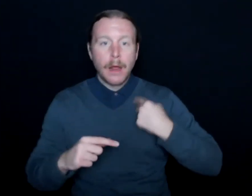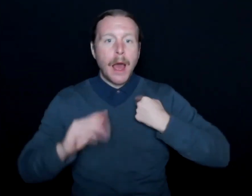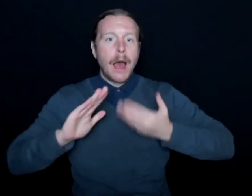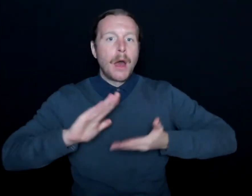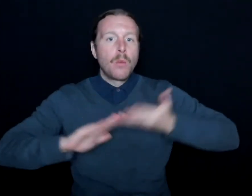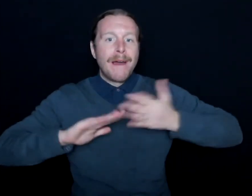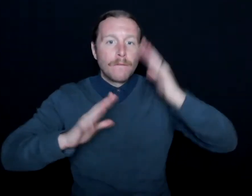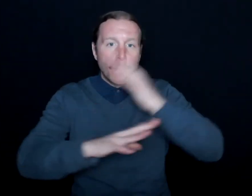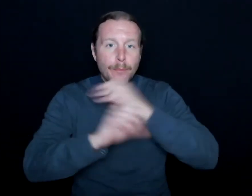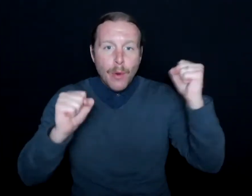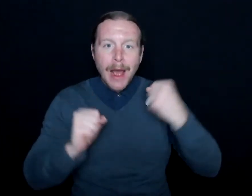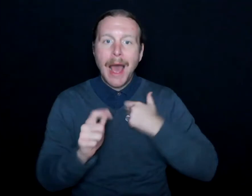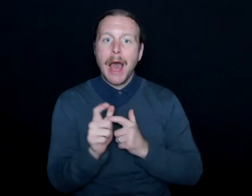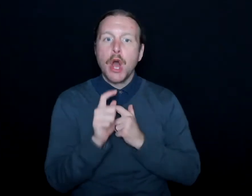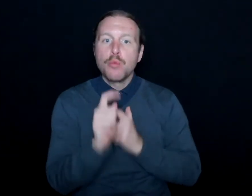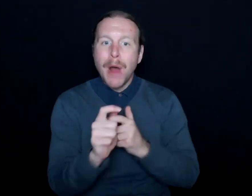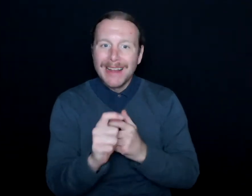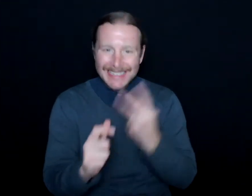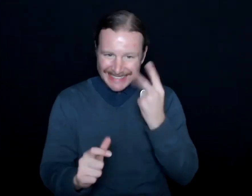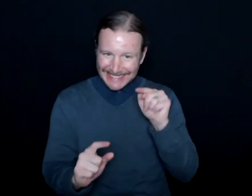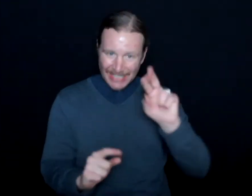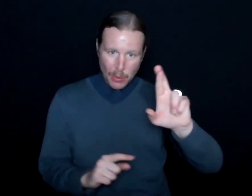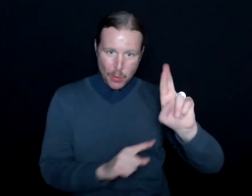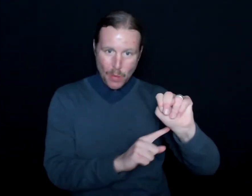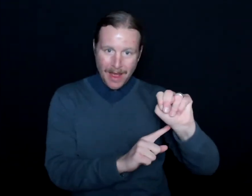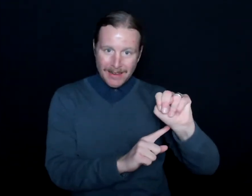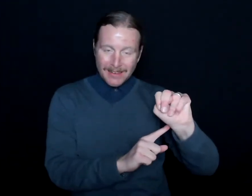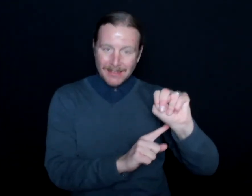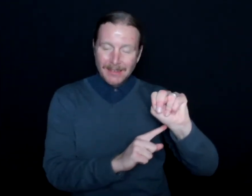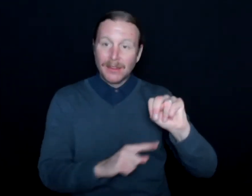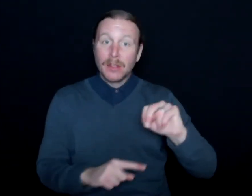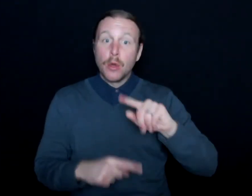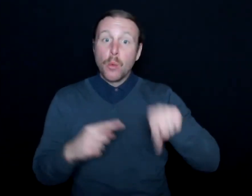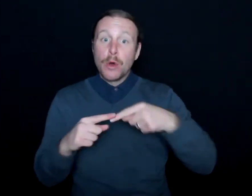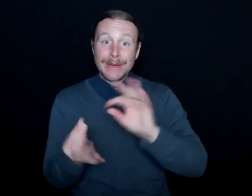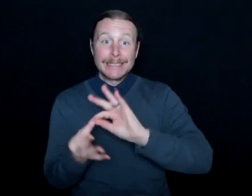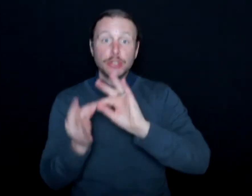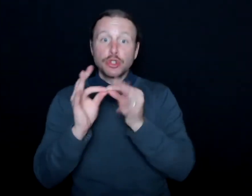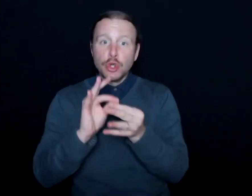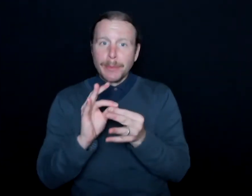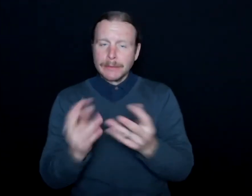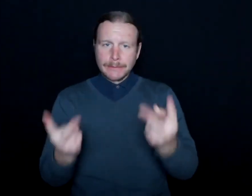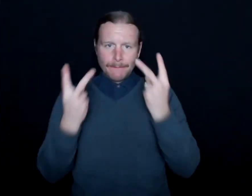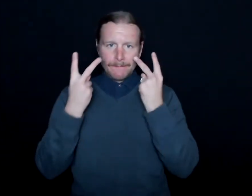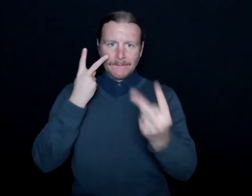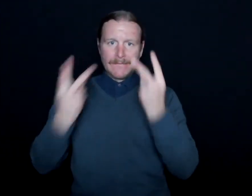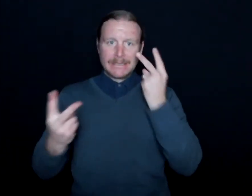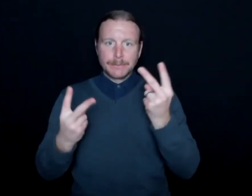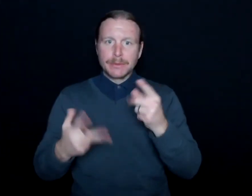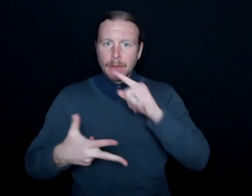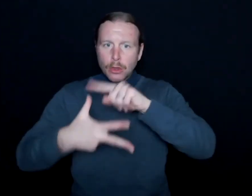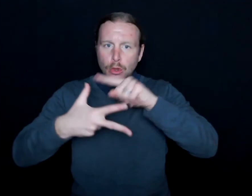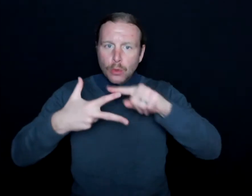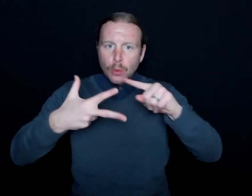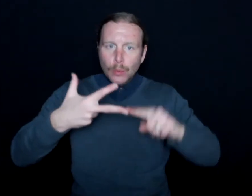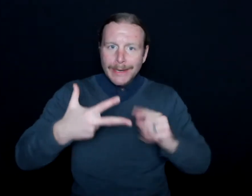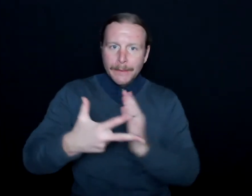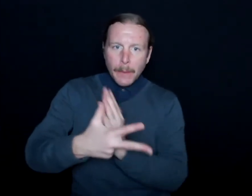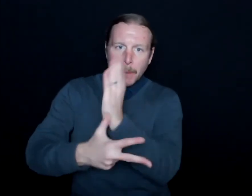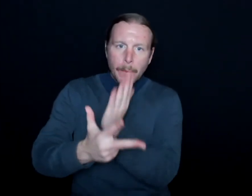I ran around the block-- when you interpret that, you interpret those into three different interpretations.